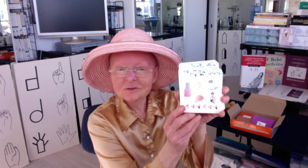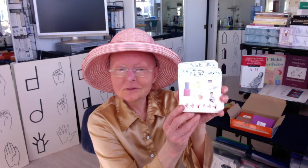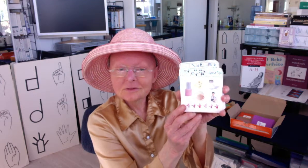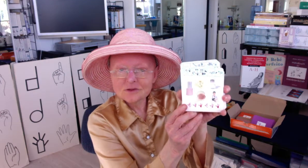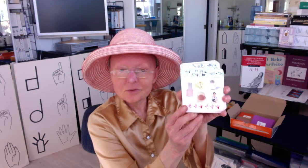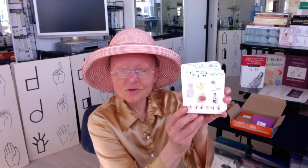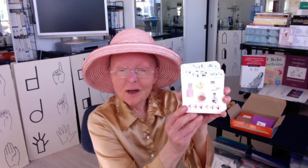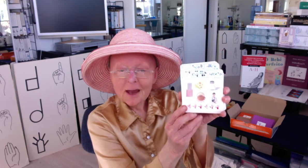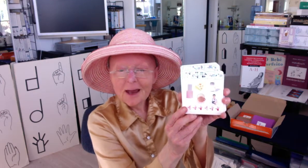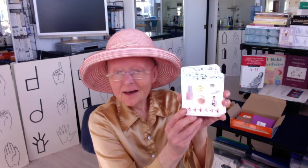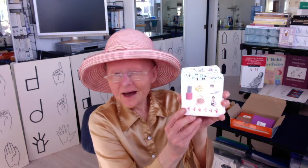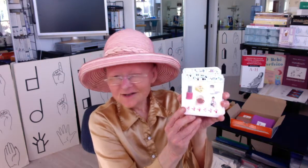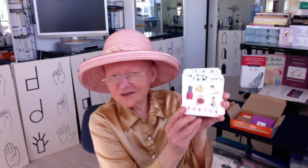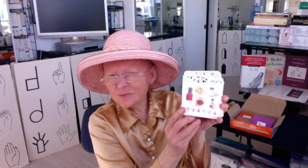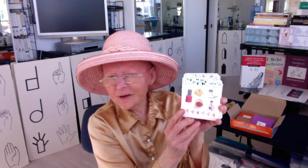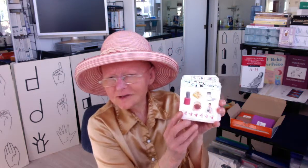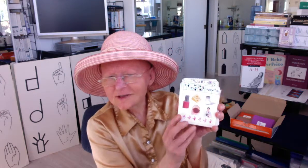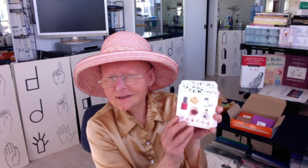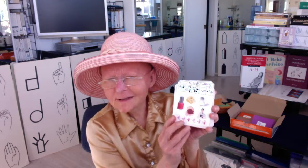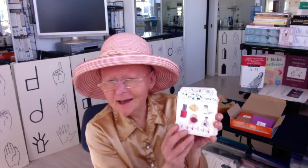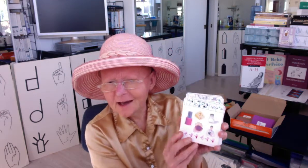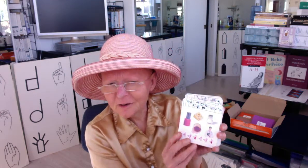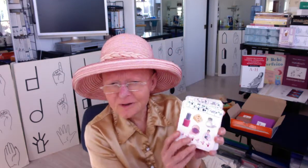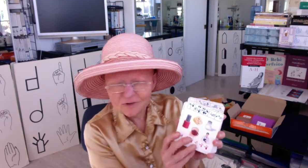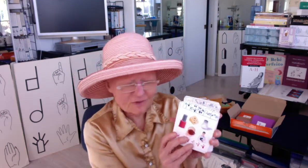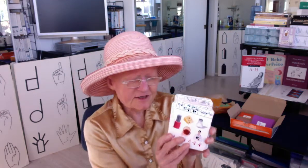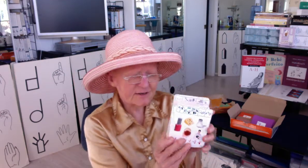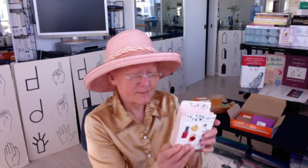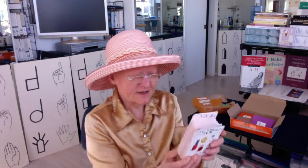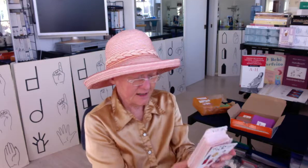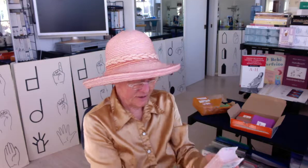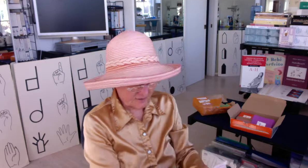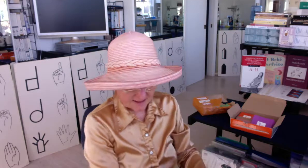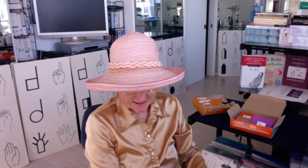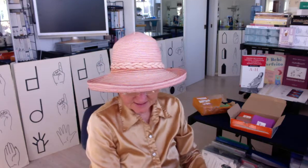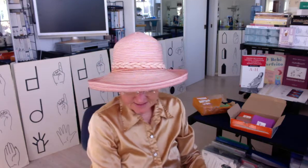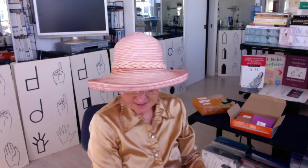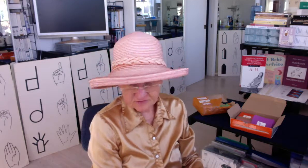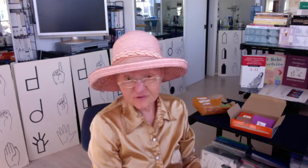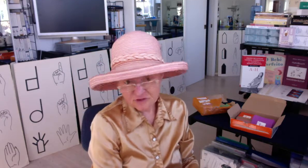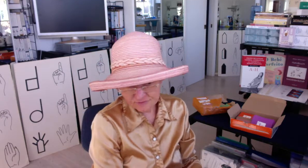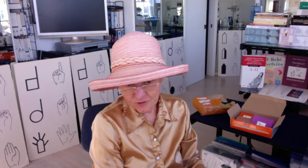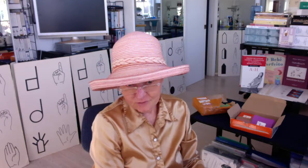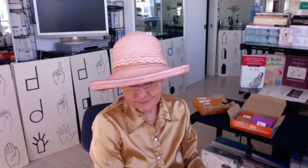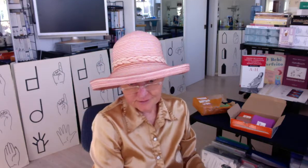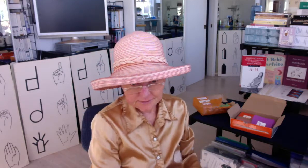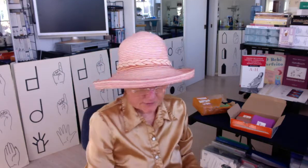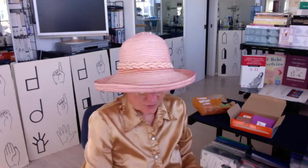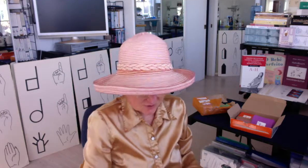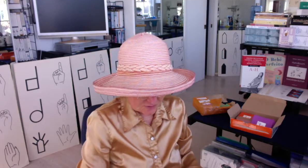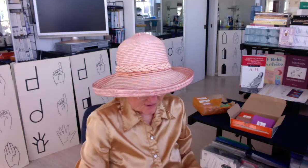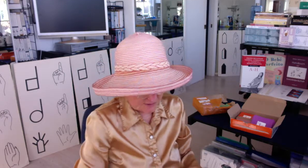Symbols, and I suspect this as a game and the reason I'm telling you that is first of all their little note to me said